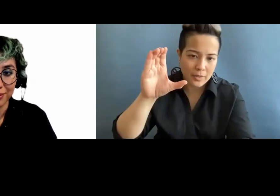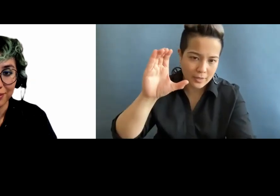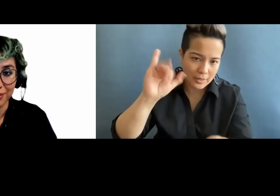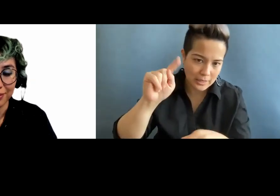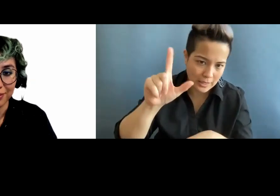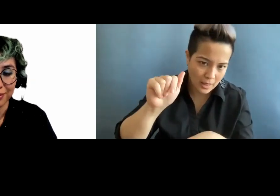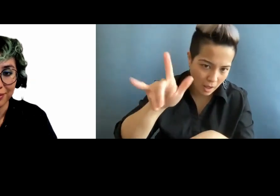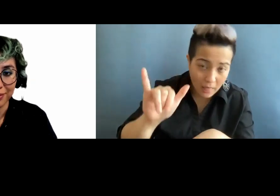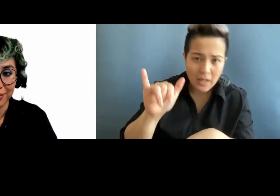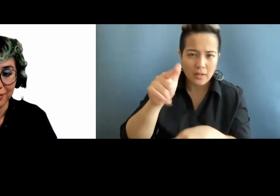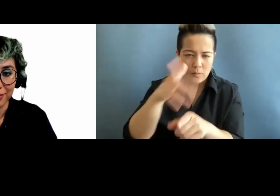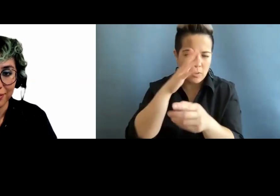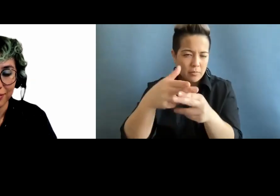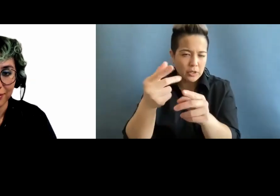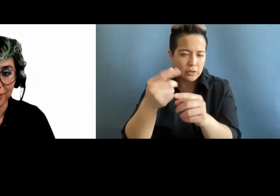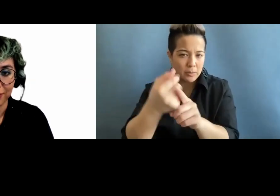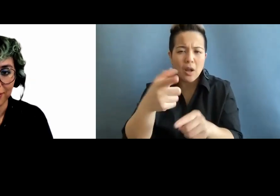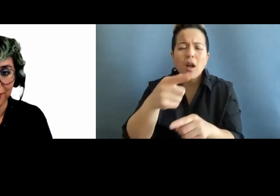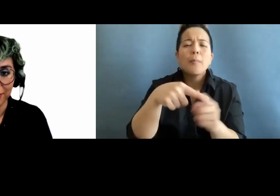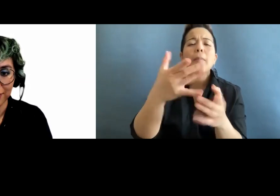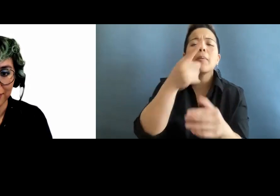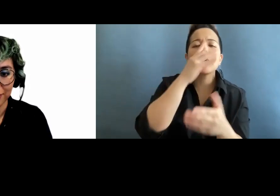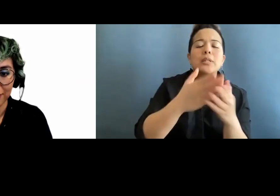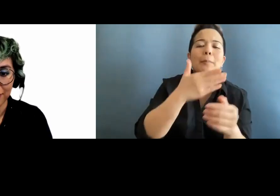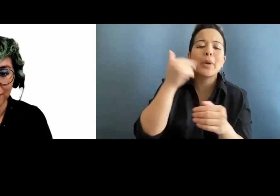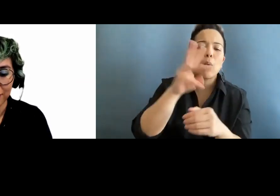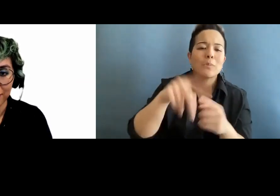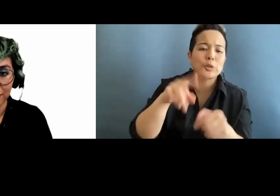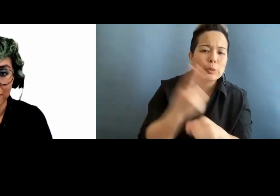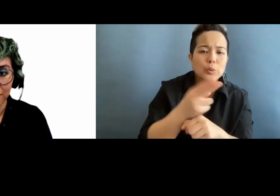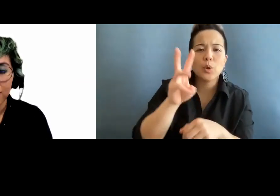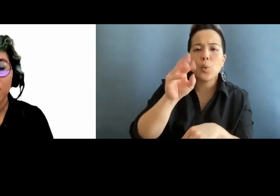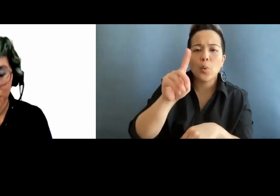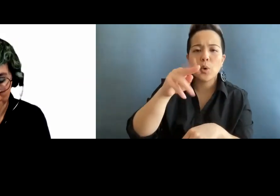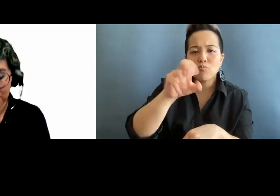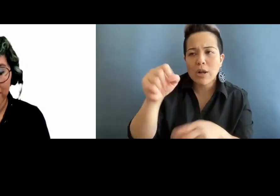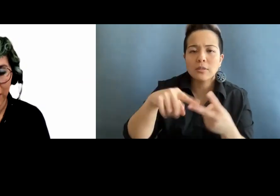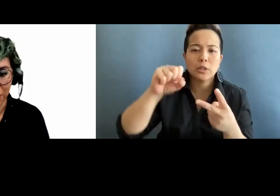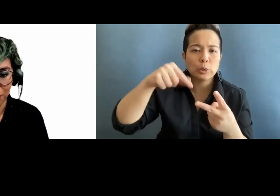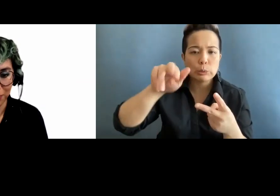a little bit about what are some better websites to use, WordPress, Square, et cetera, that already